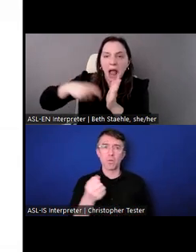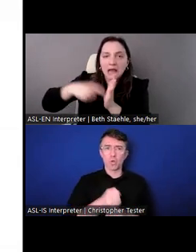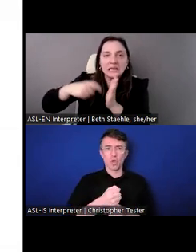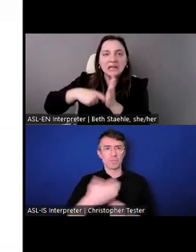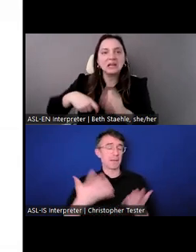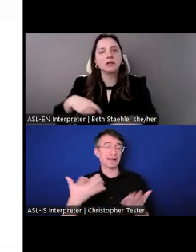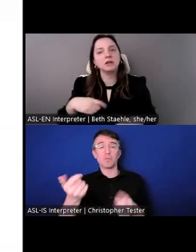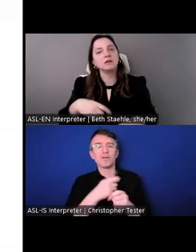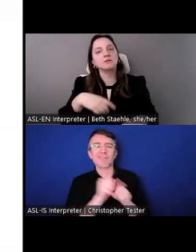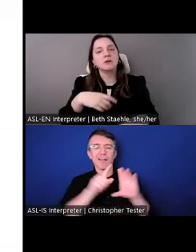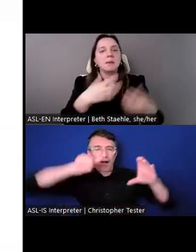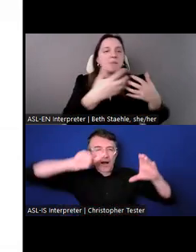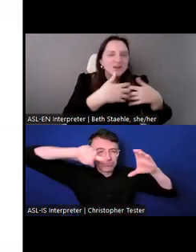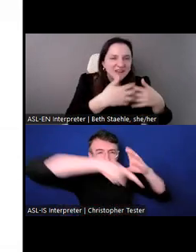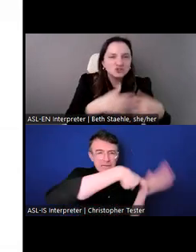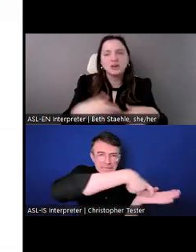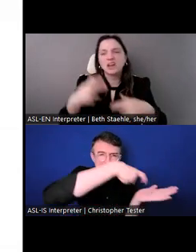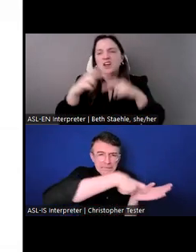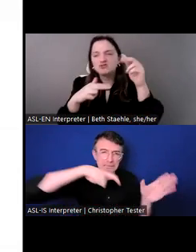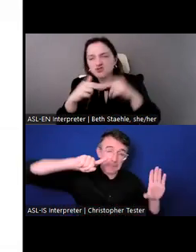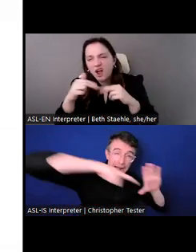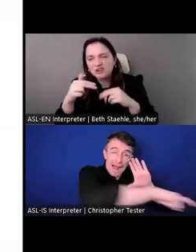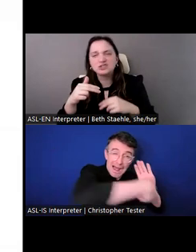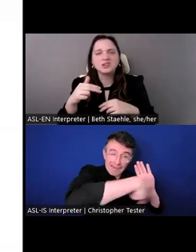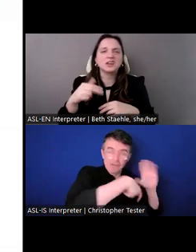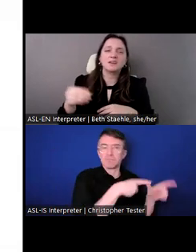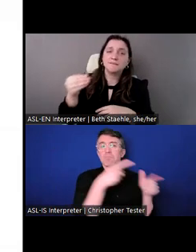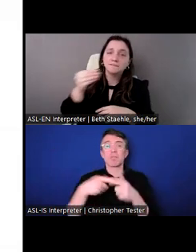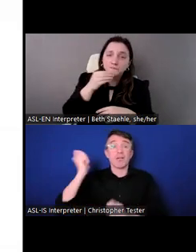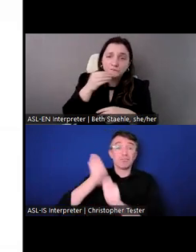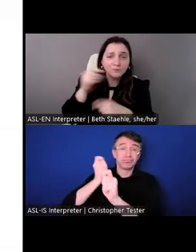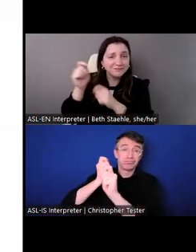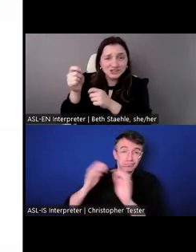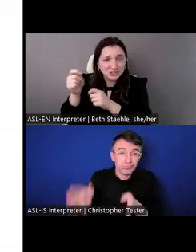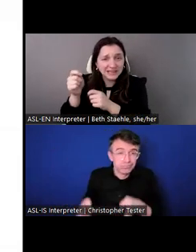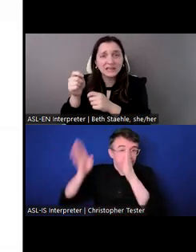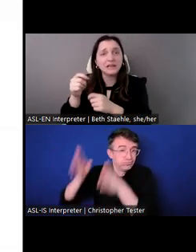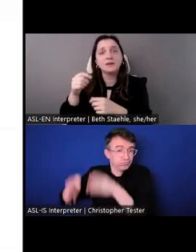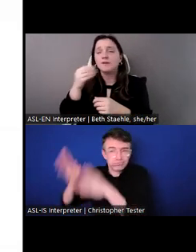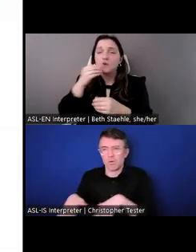fisheries, agriculture, public sector, health care, and even the informal sector like market